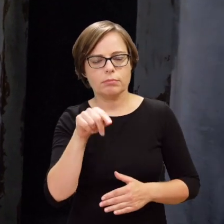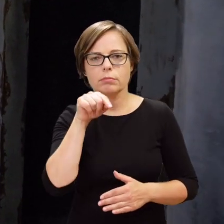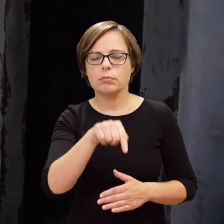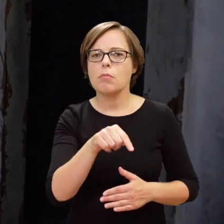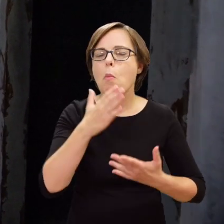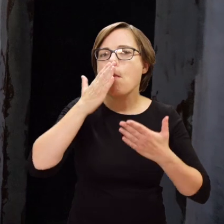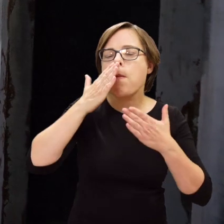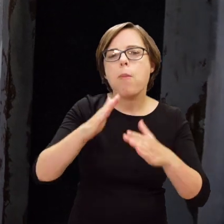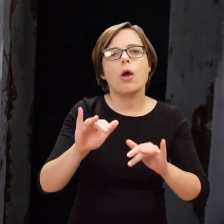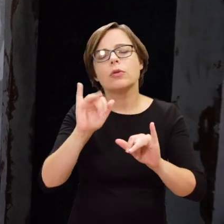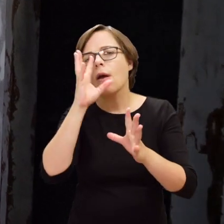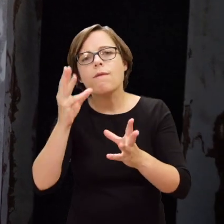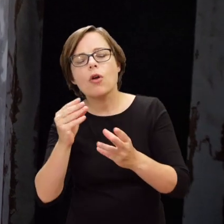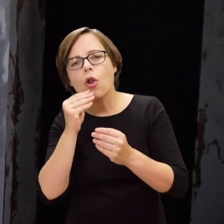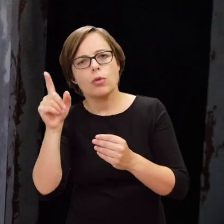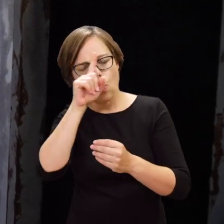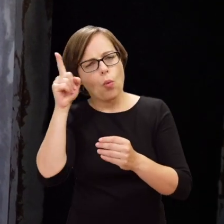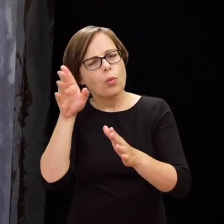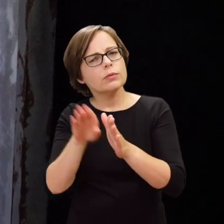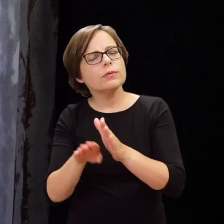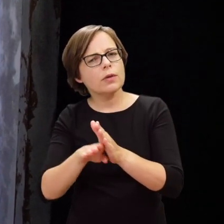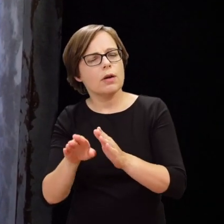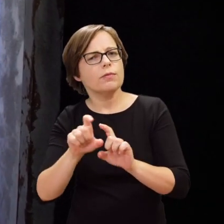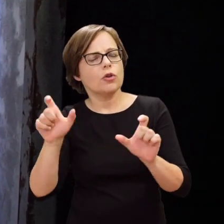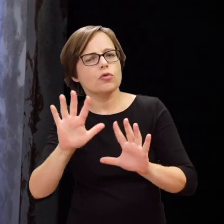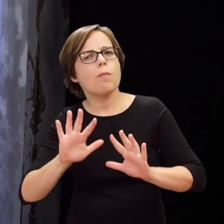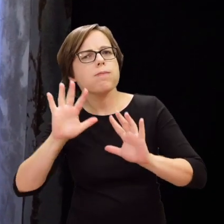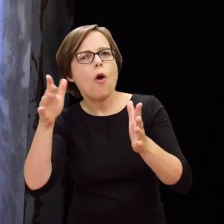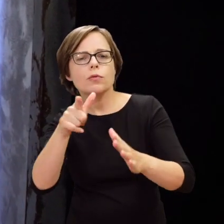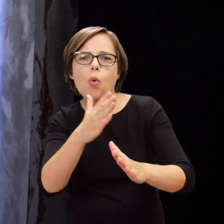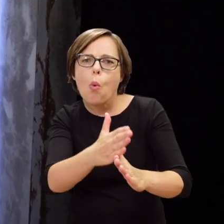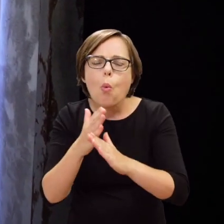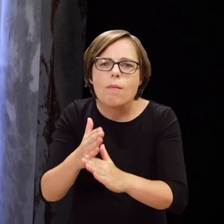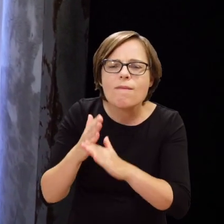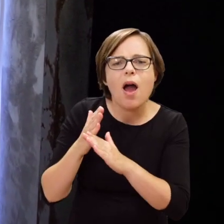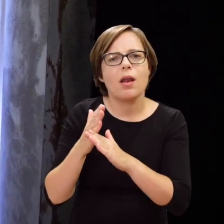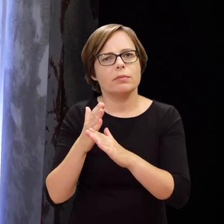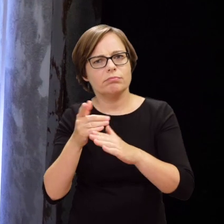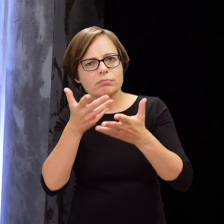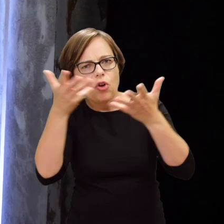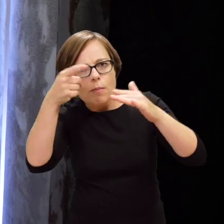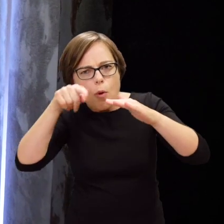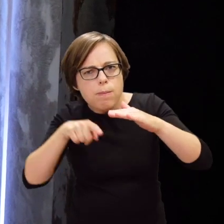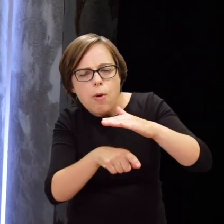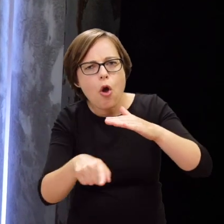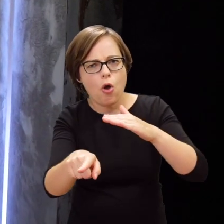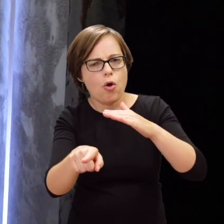experiences of civilians during the Uprising, namely of hiding in underground shelters.